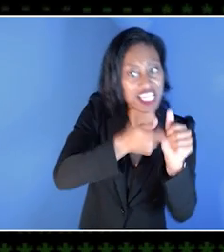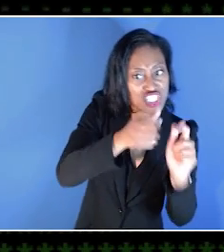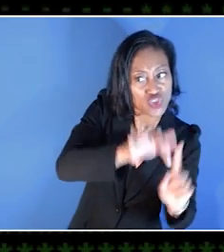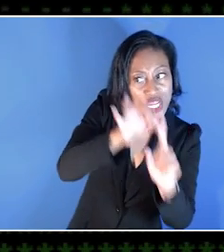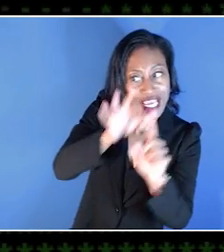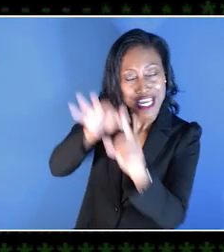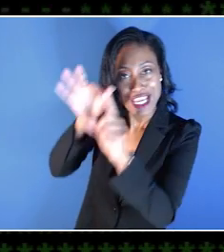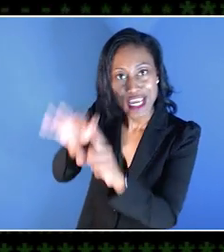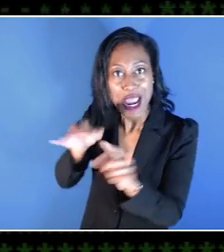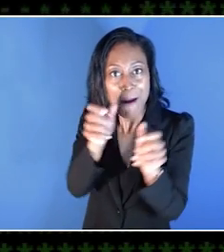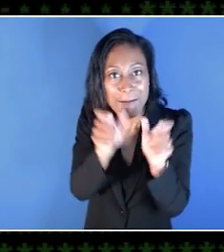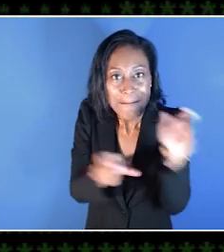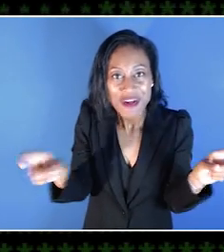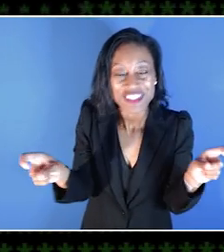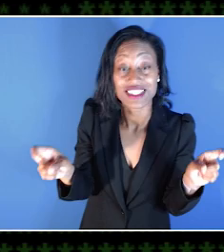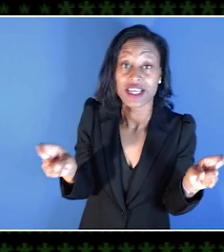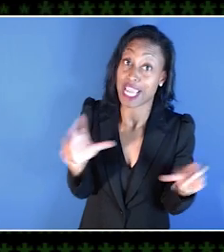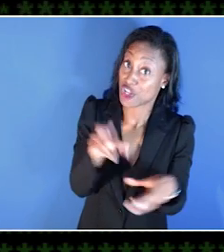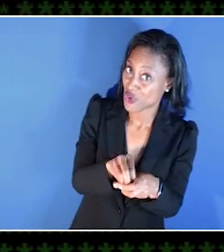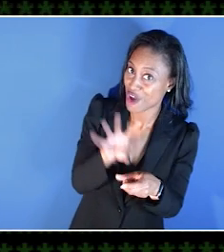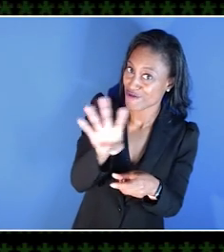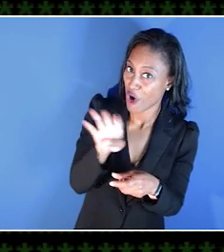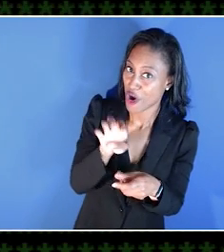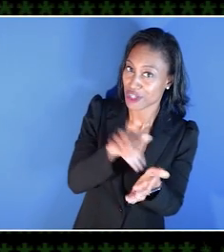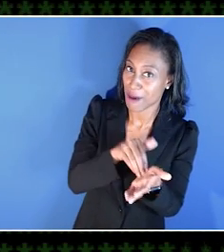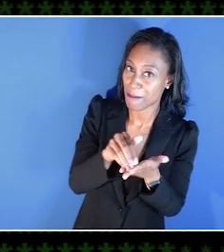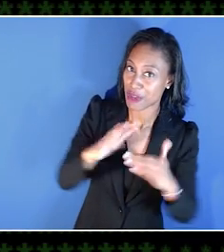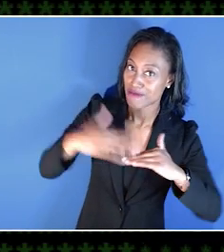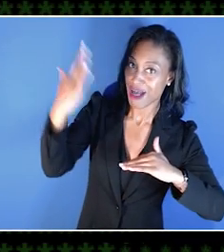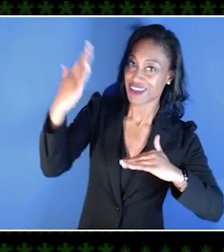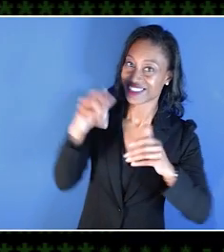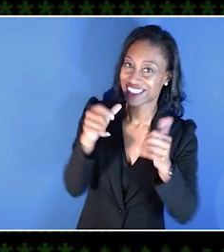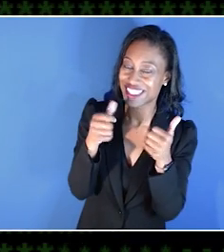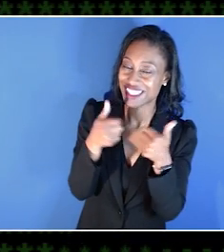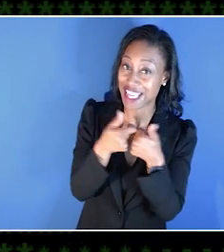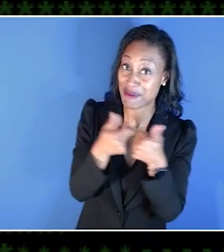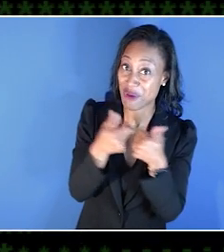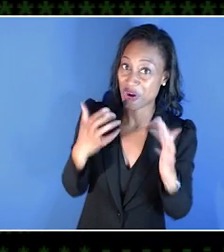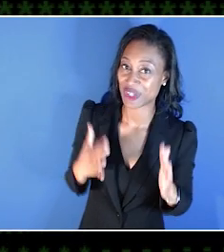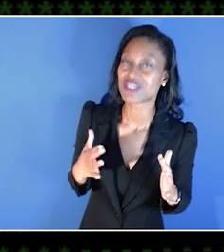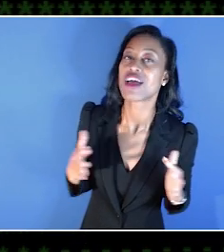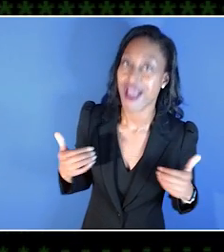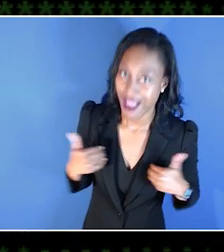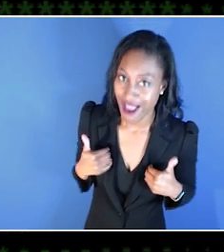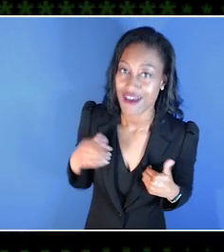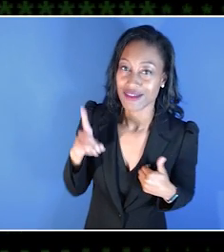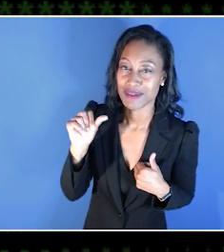including the 400 million-plus gamers with disabilities. So let's chat with Xbox Ambassador Rose,